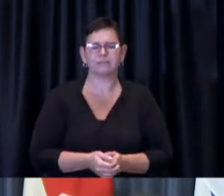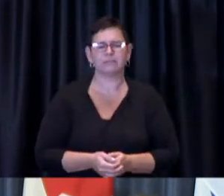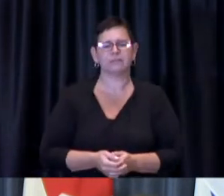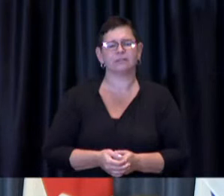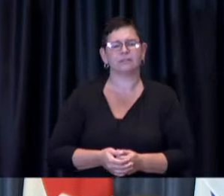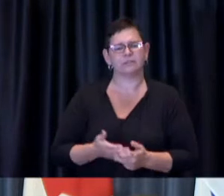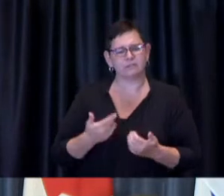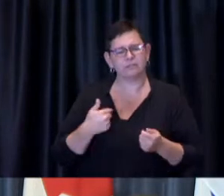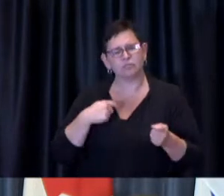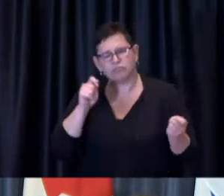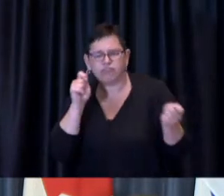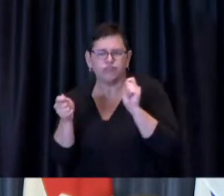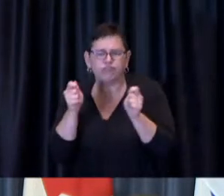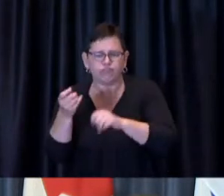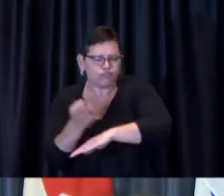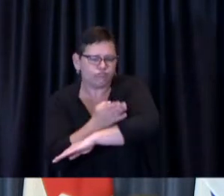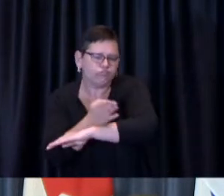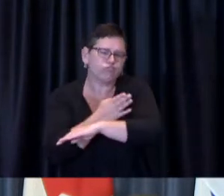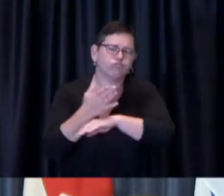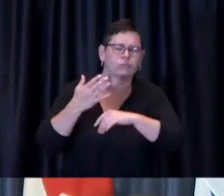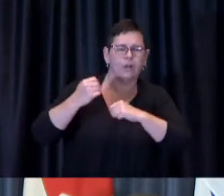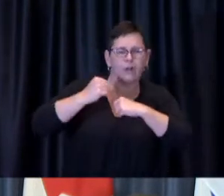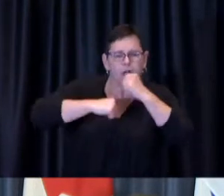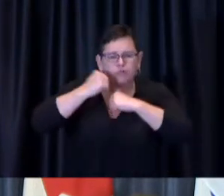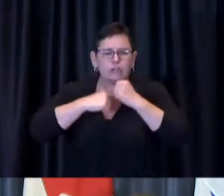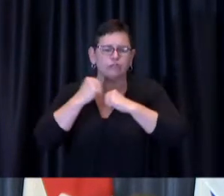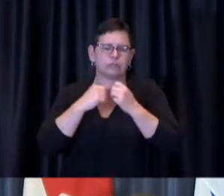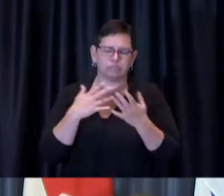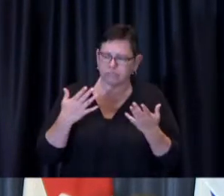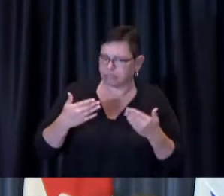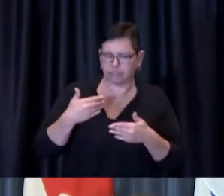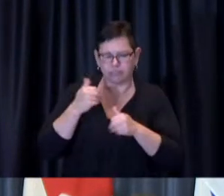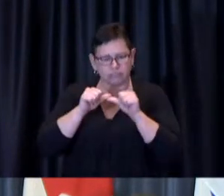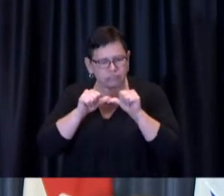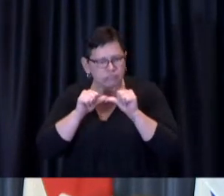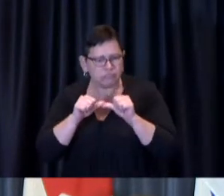City staff continued to implement many digital improvements to City services including